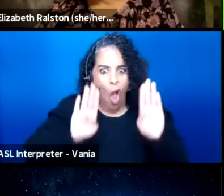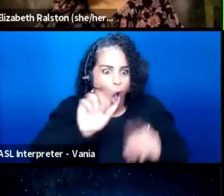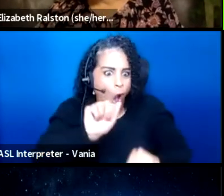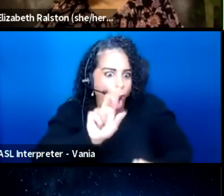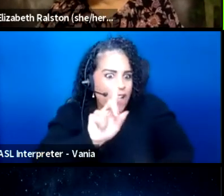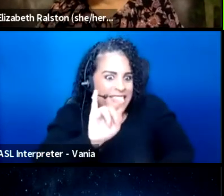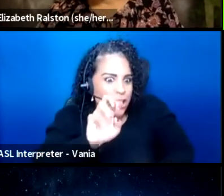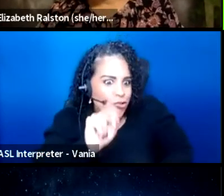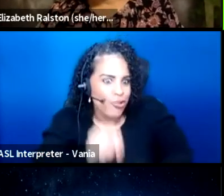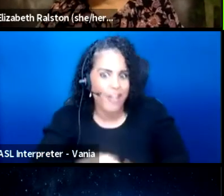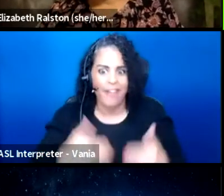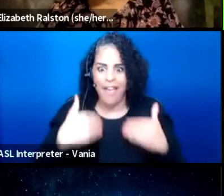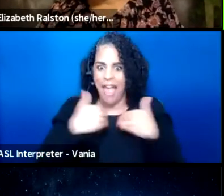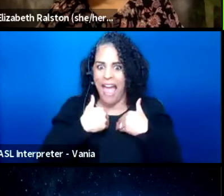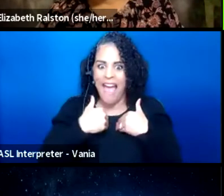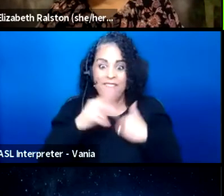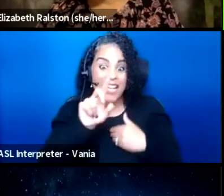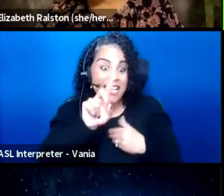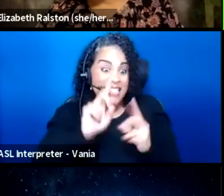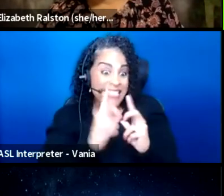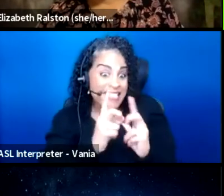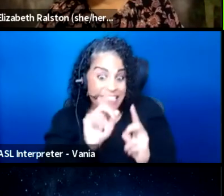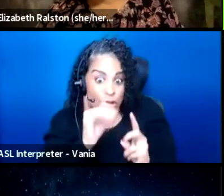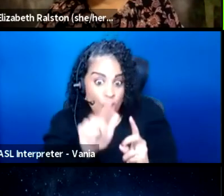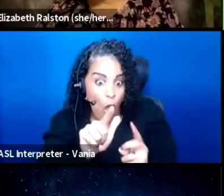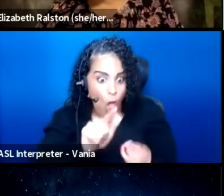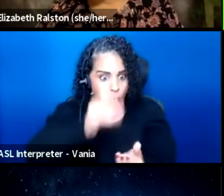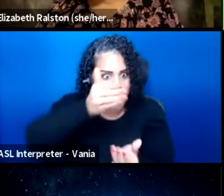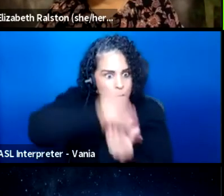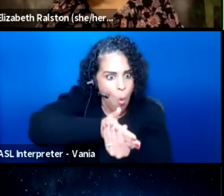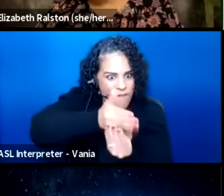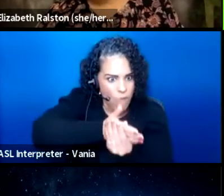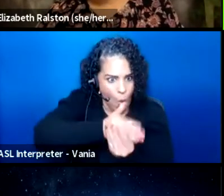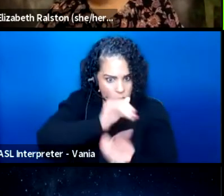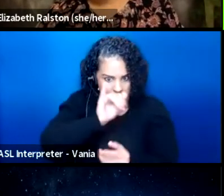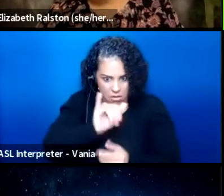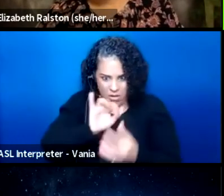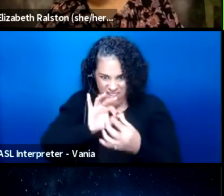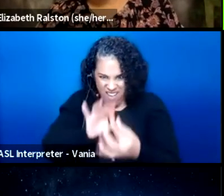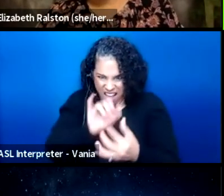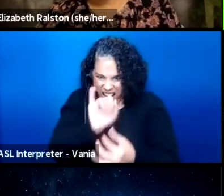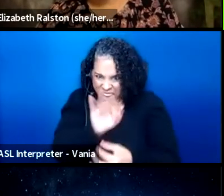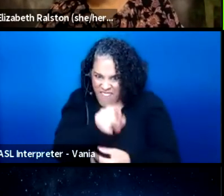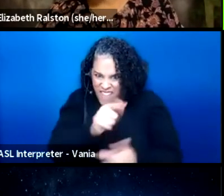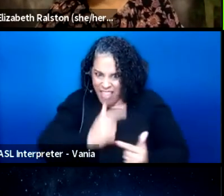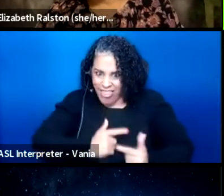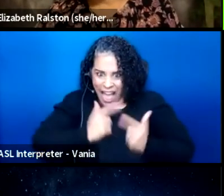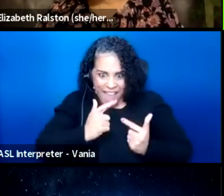Having a digital portfolio in the form of these live performances put on in the past